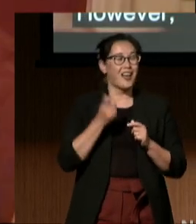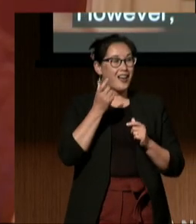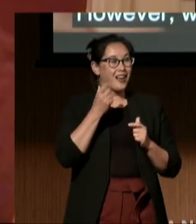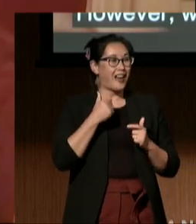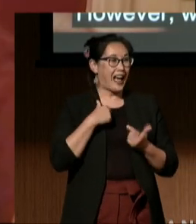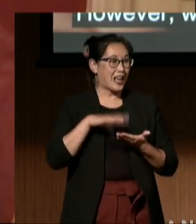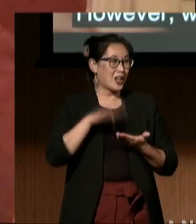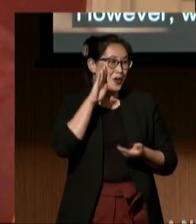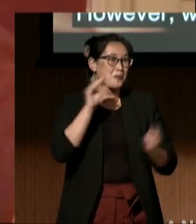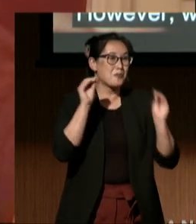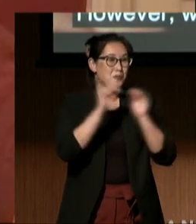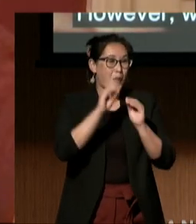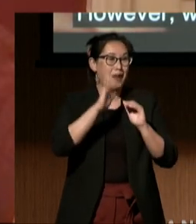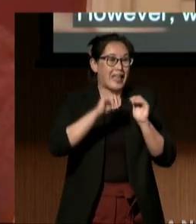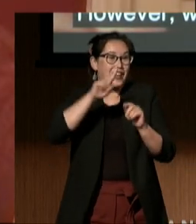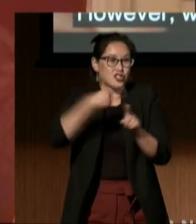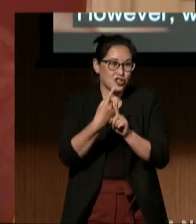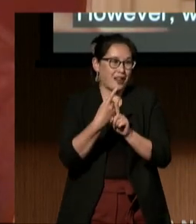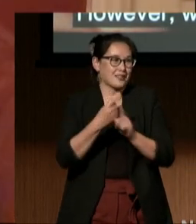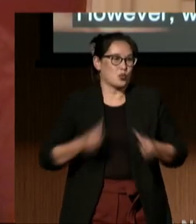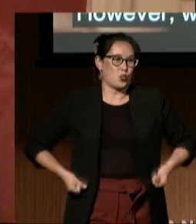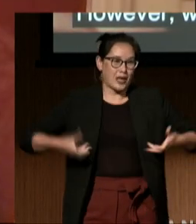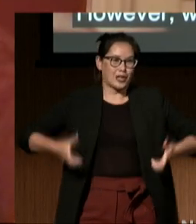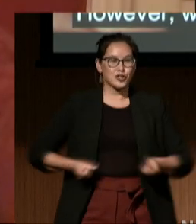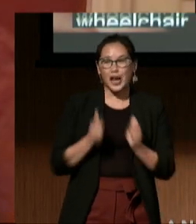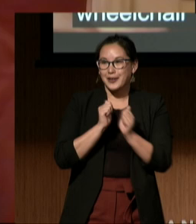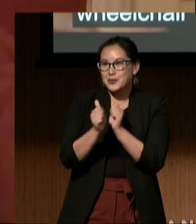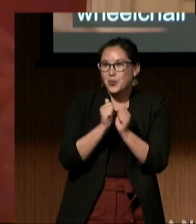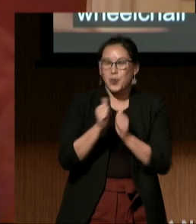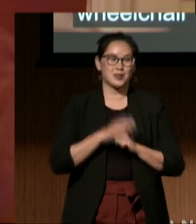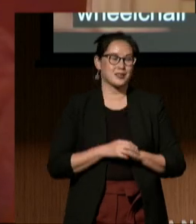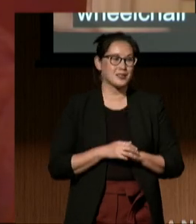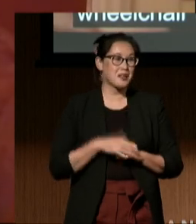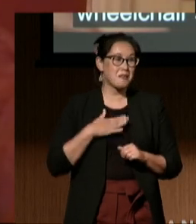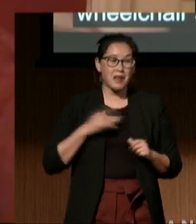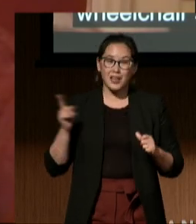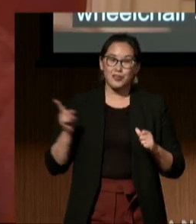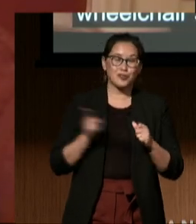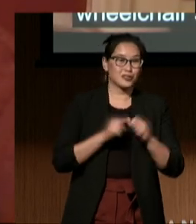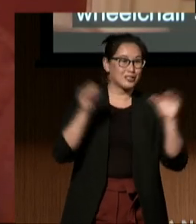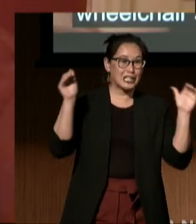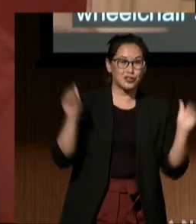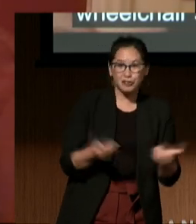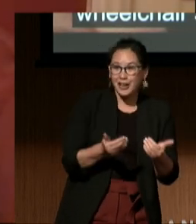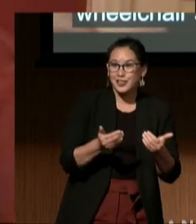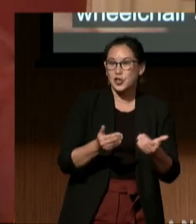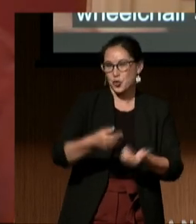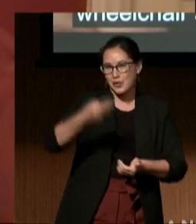than just wheelchair sports. I got my first introduction into the history